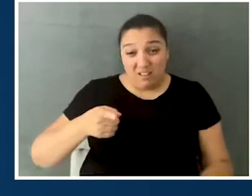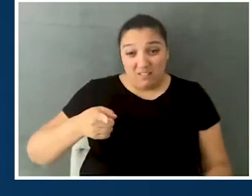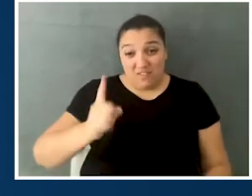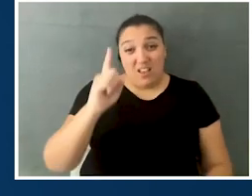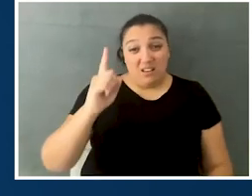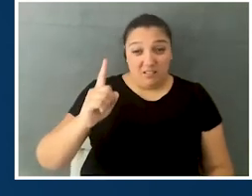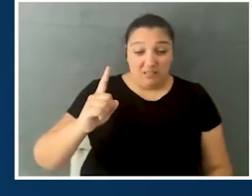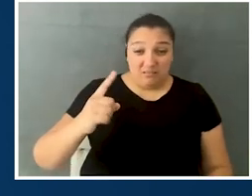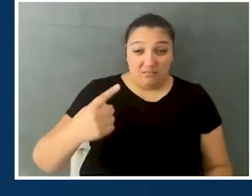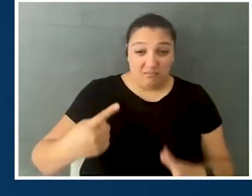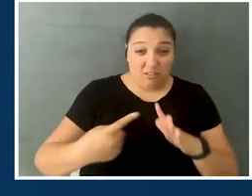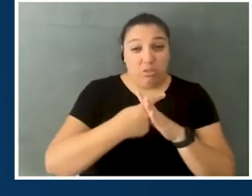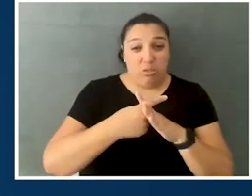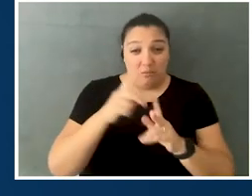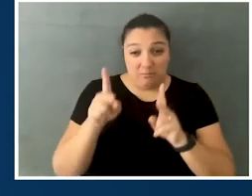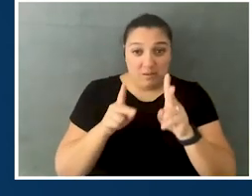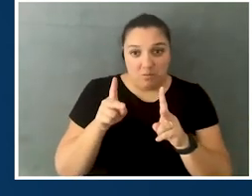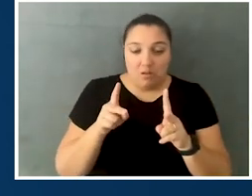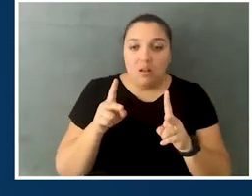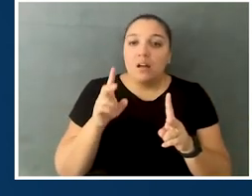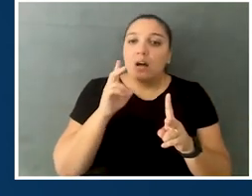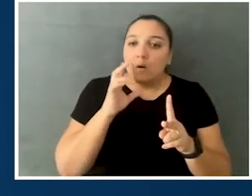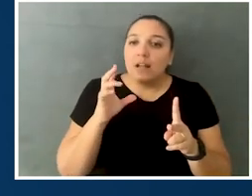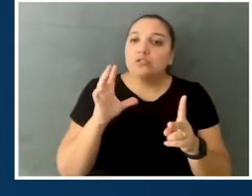So, let's talk a little bit about these terms